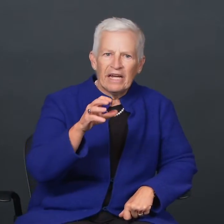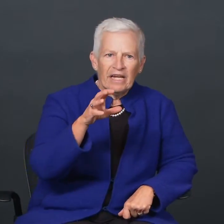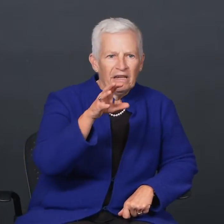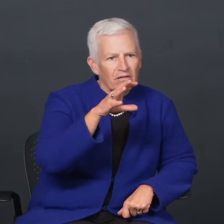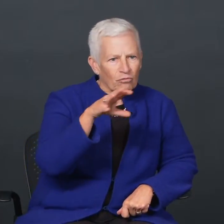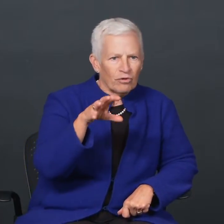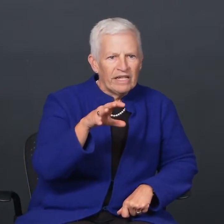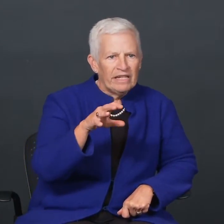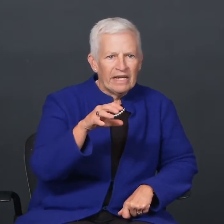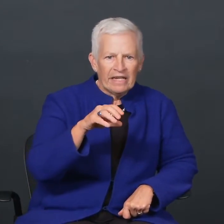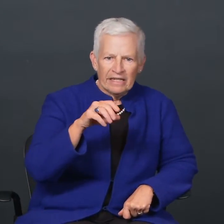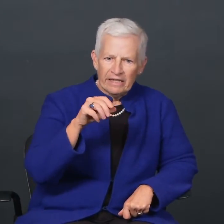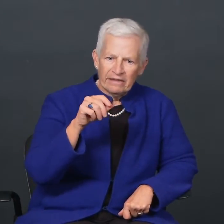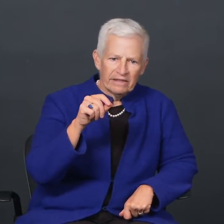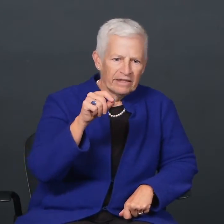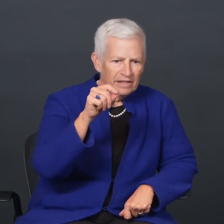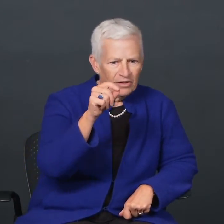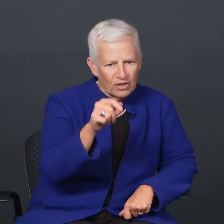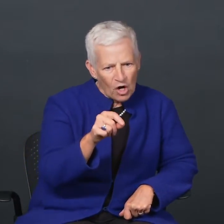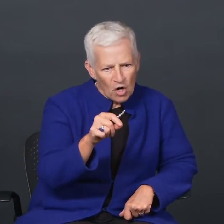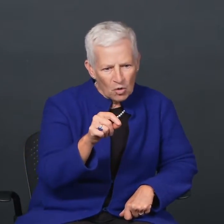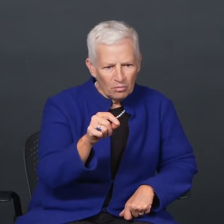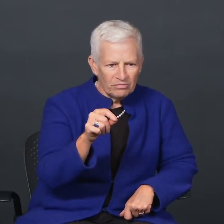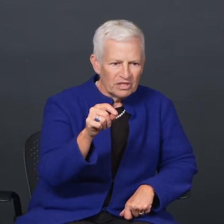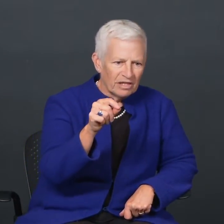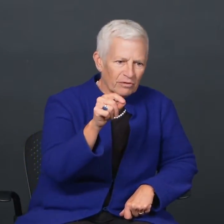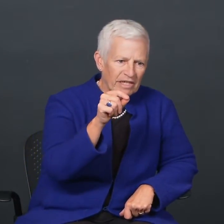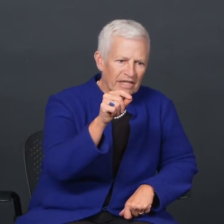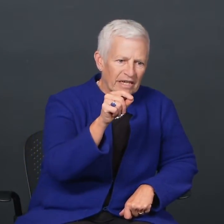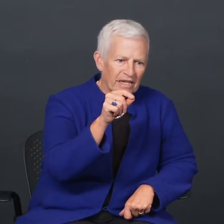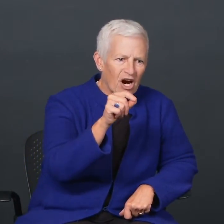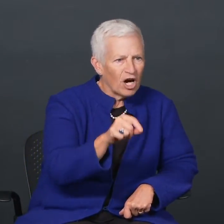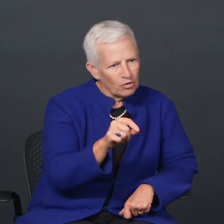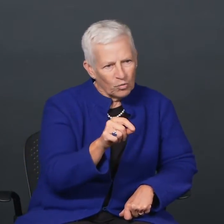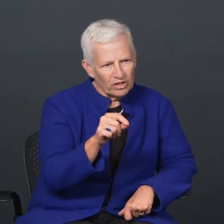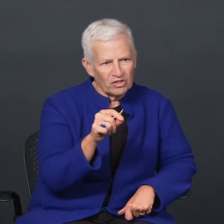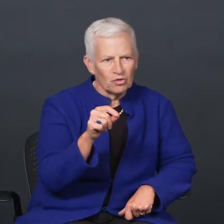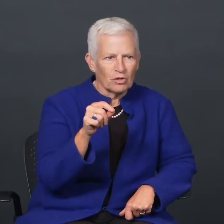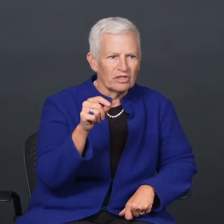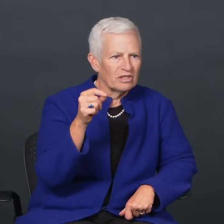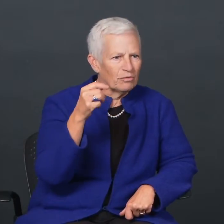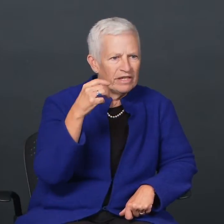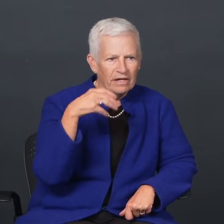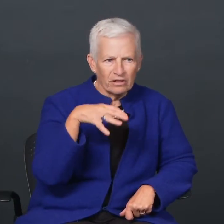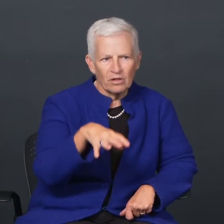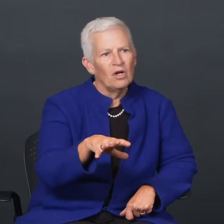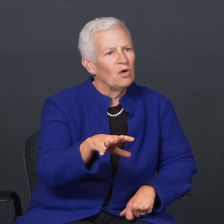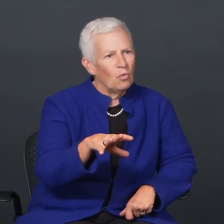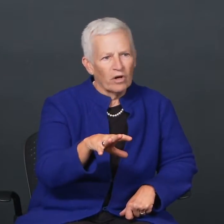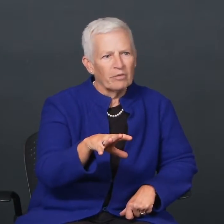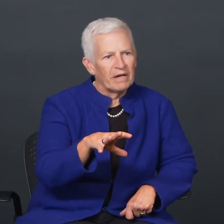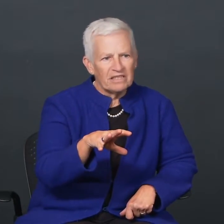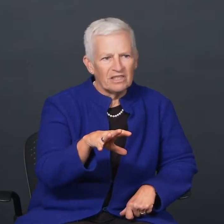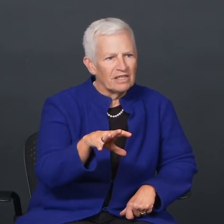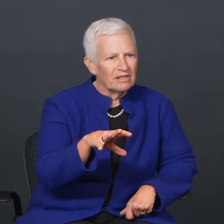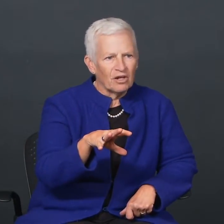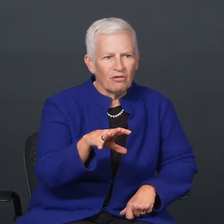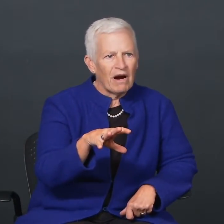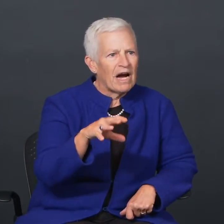They read in their homes, they read in hardware stores, they read under work benches in the